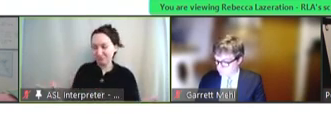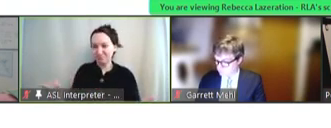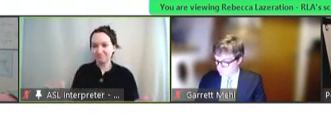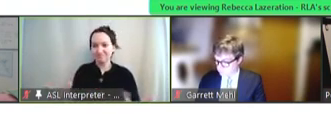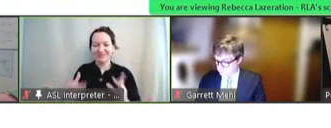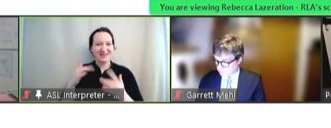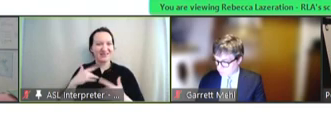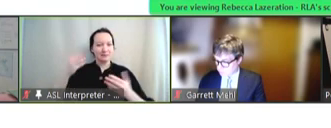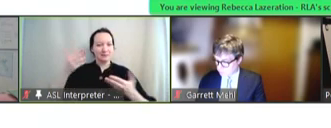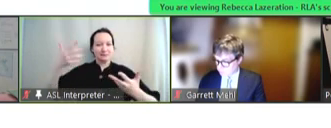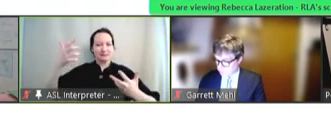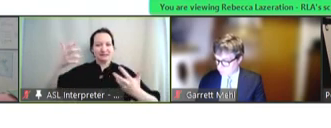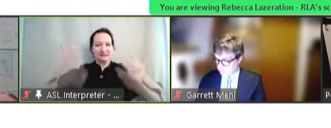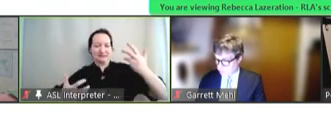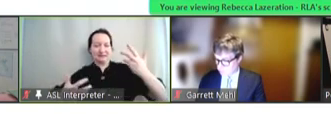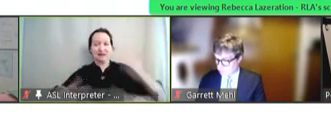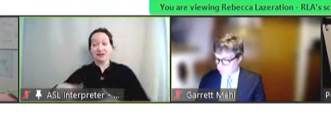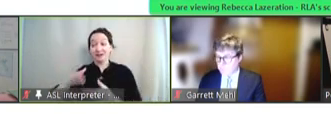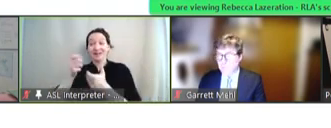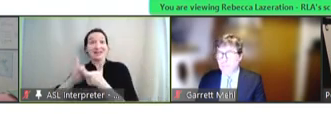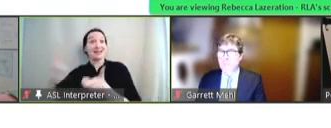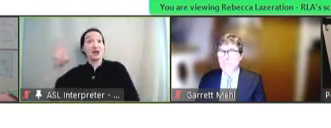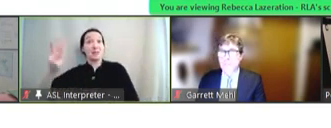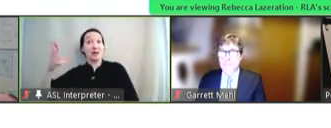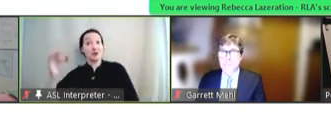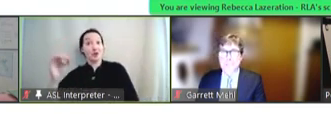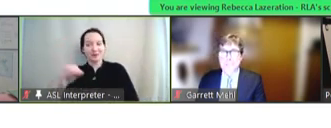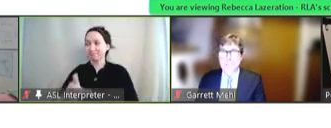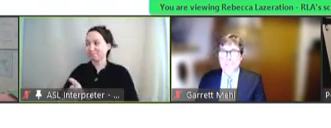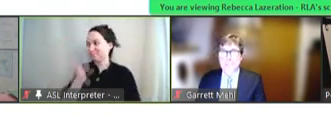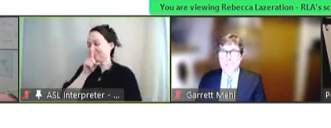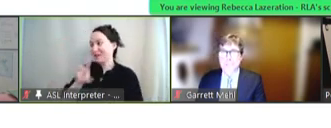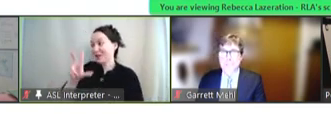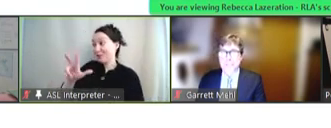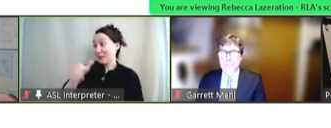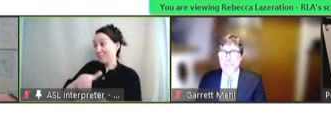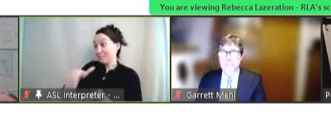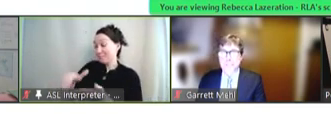you have the leadership of WHO saying that 3 billion people have yet to receive